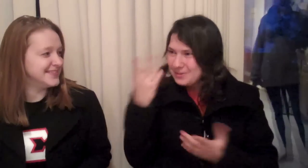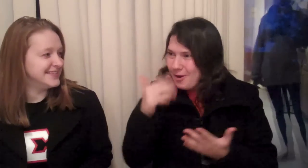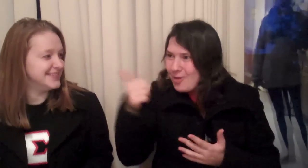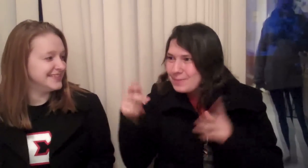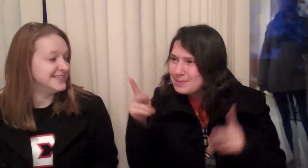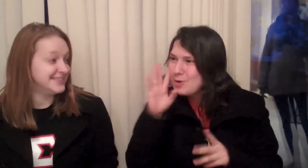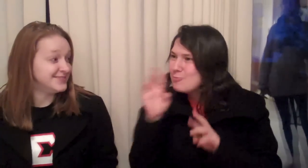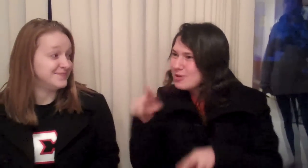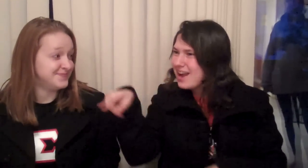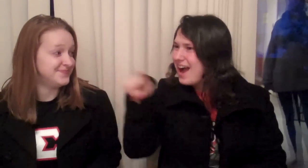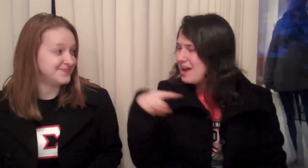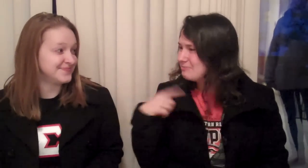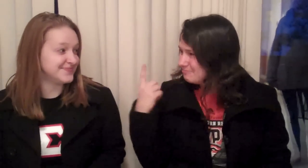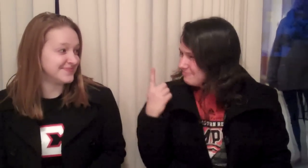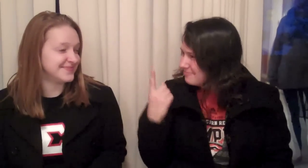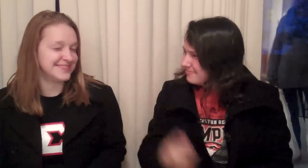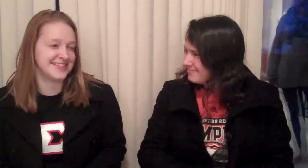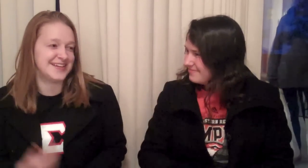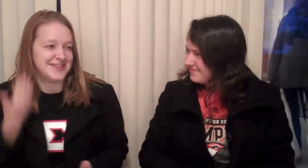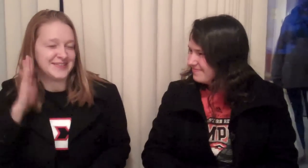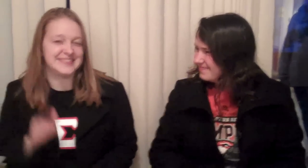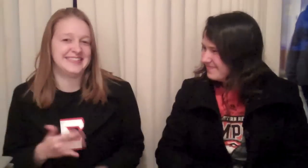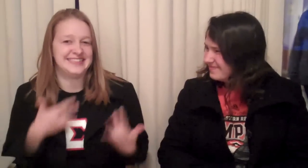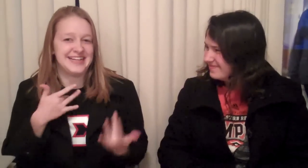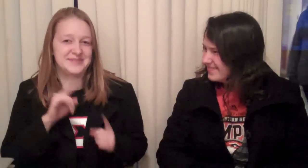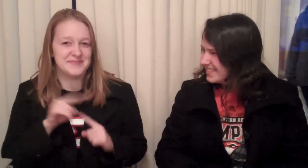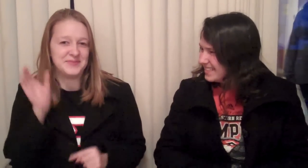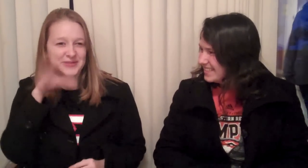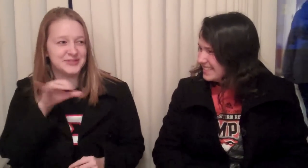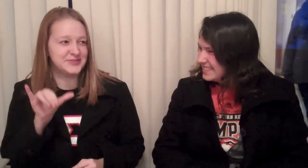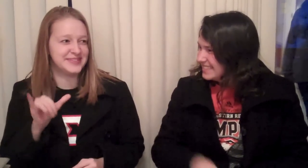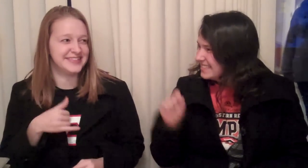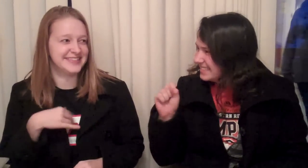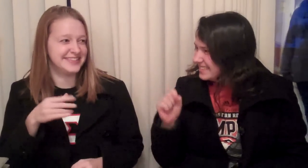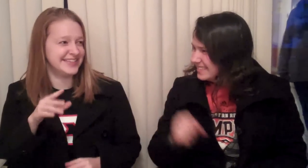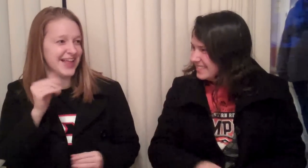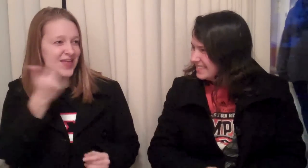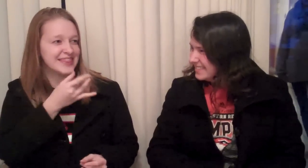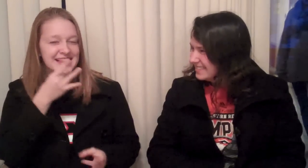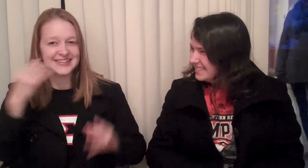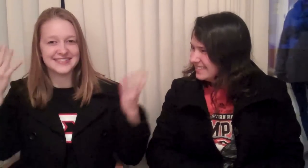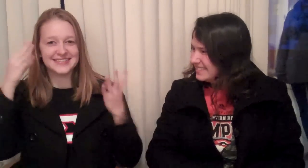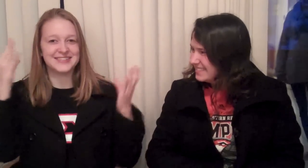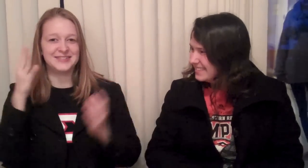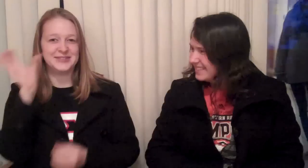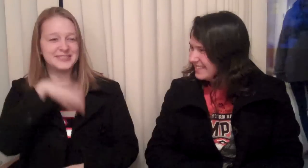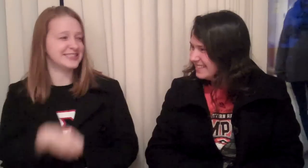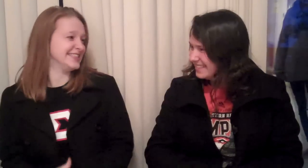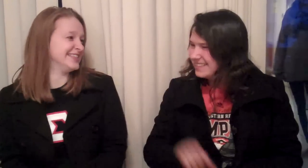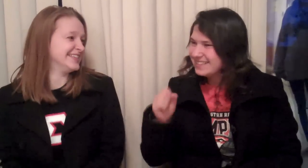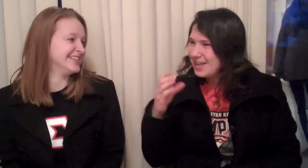[Iím not sure but I am very excited about tomorrow to see if other people will react.] [I wonder.] [I don't know. It's exciting, but weird too with all the lights around us. It's strange.]